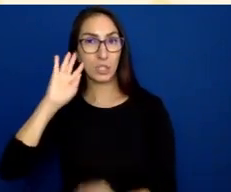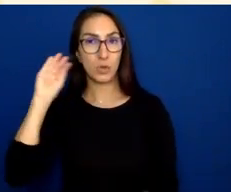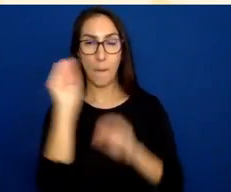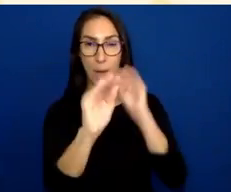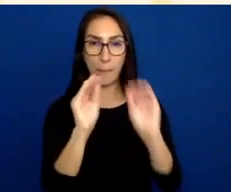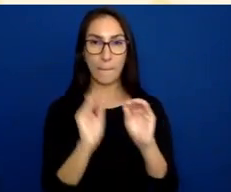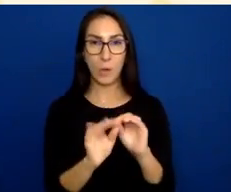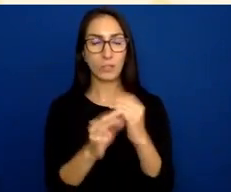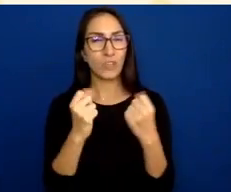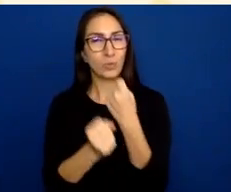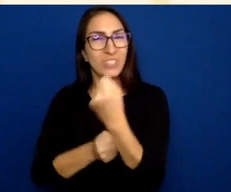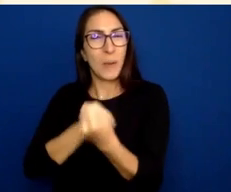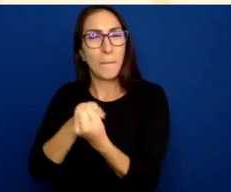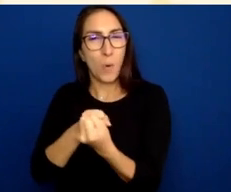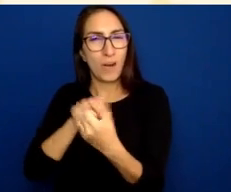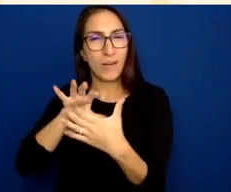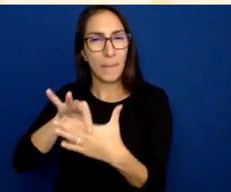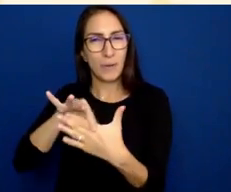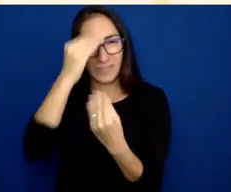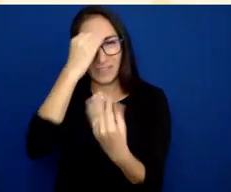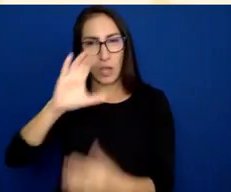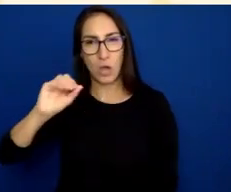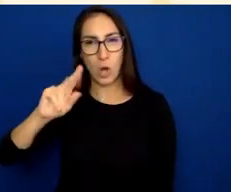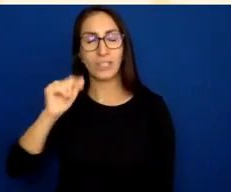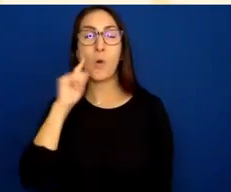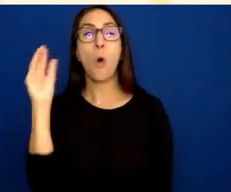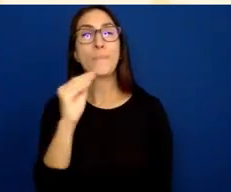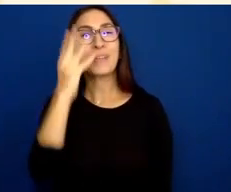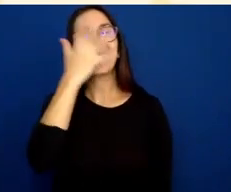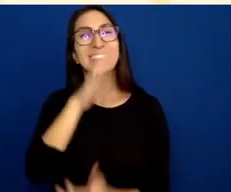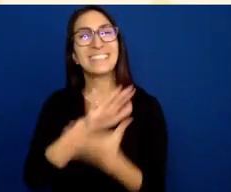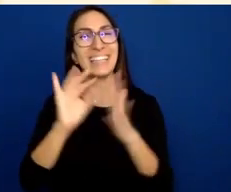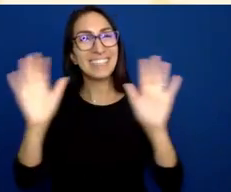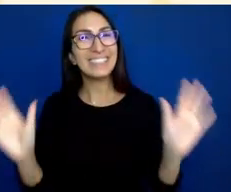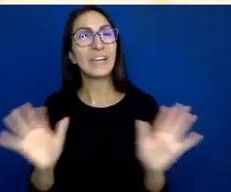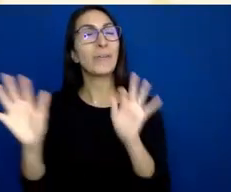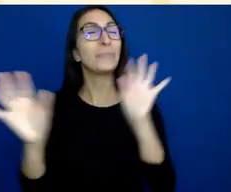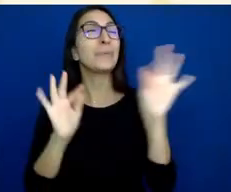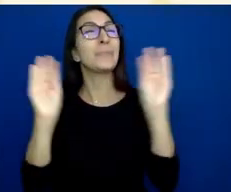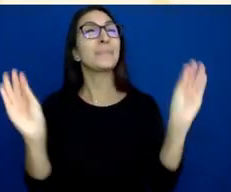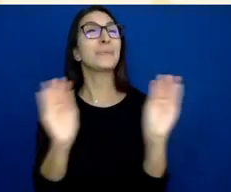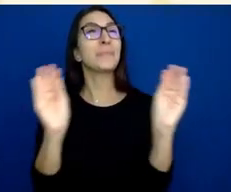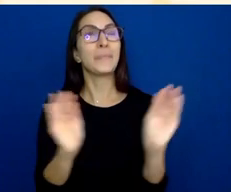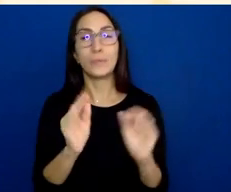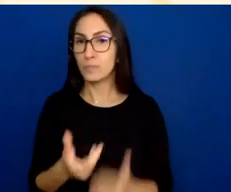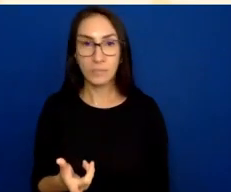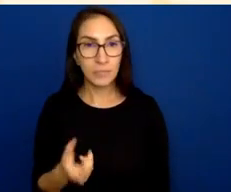not just putting them there because they're decorative. In this particular case, on this slide, I've chosen a picture